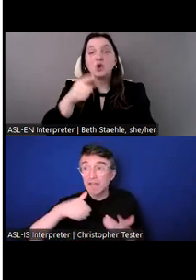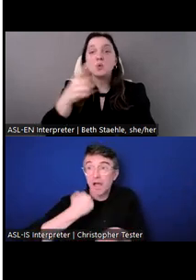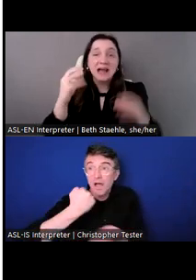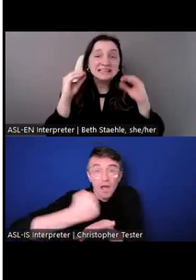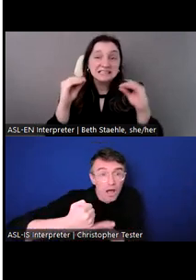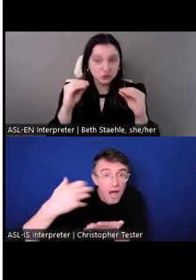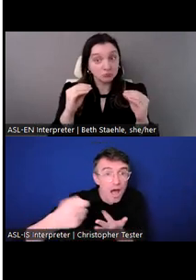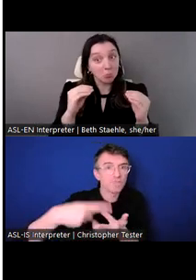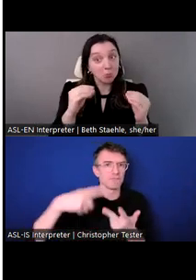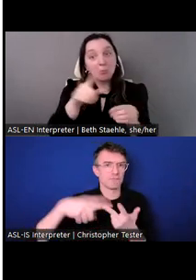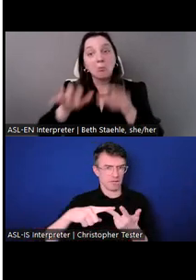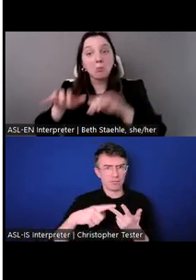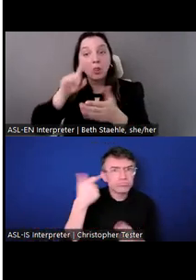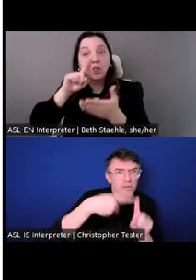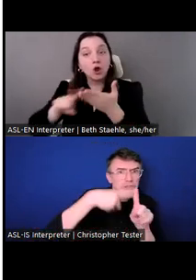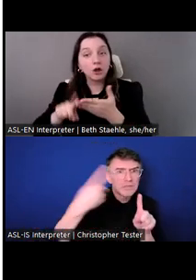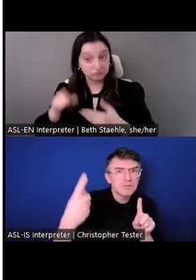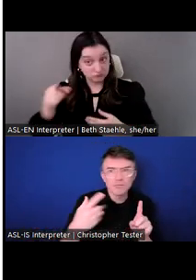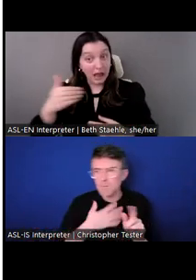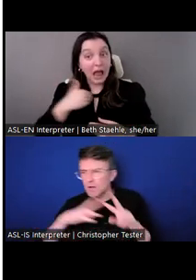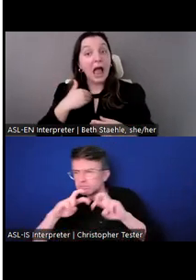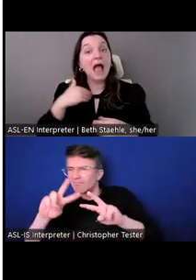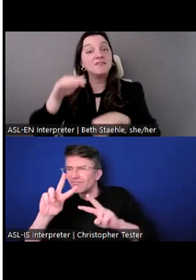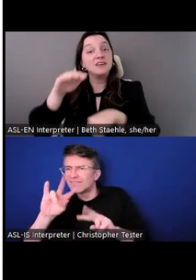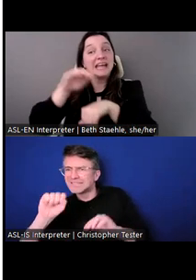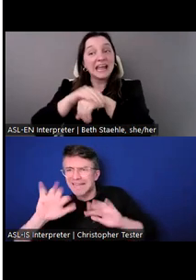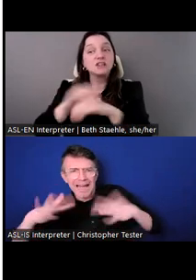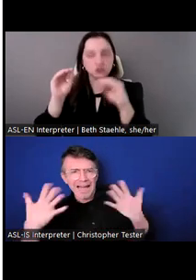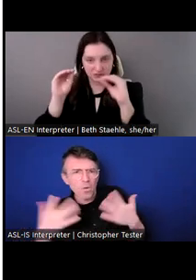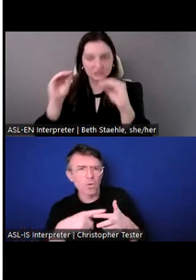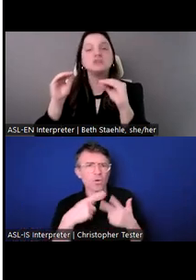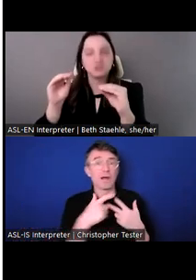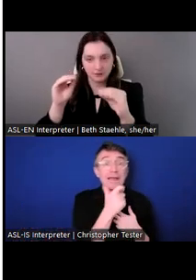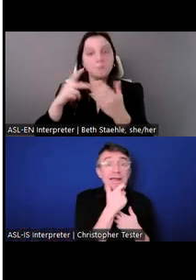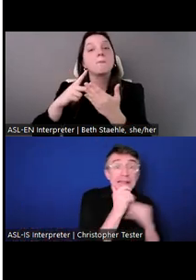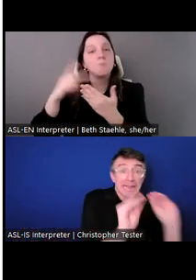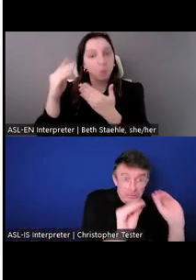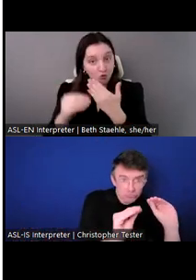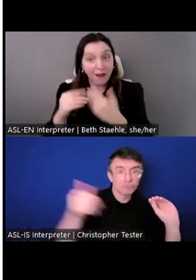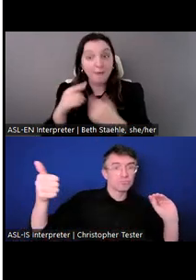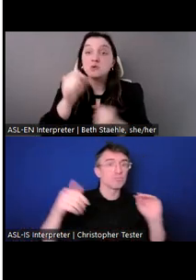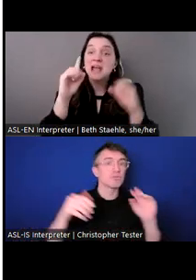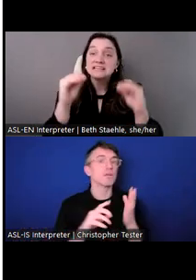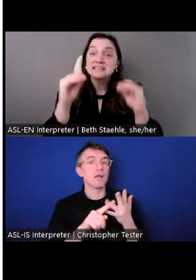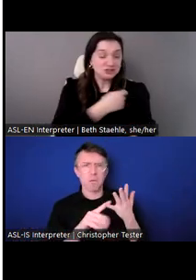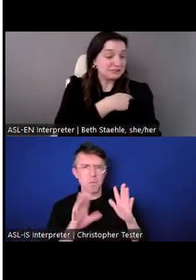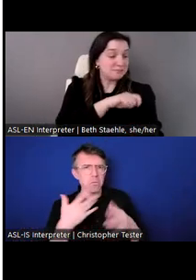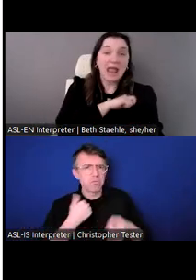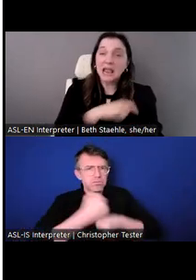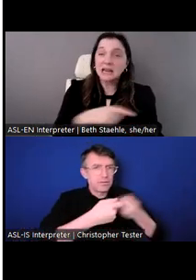You can teach English and you have your housing arranged in Spain, Thailand, South Korea,